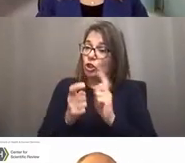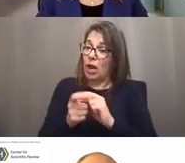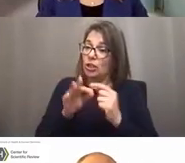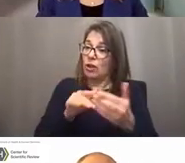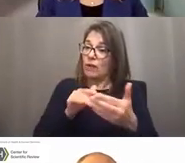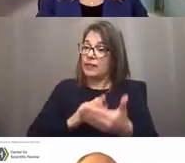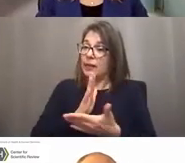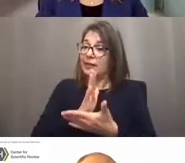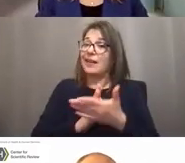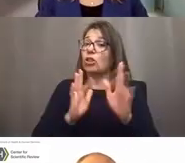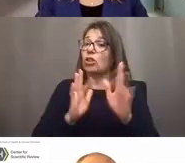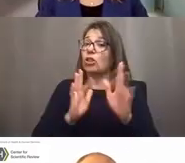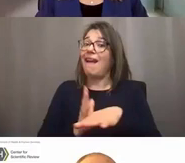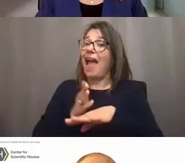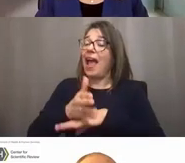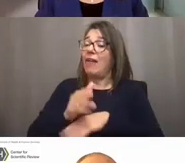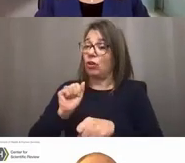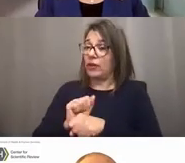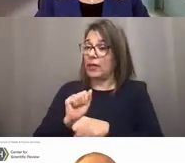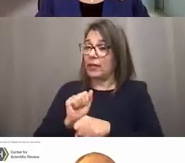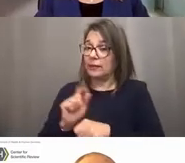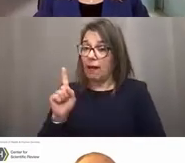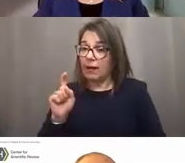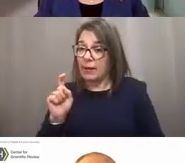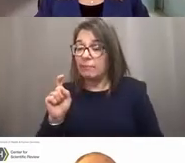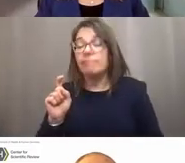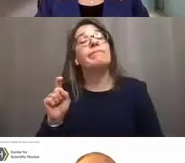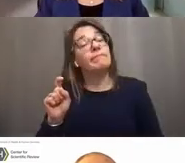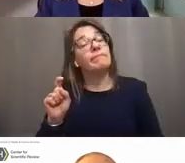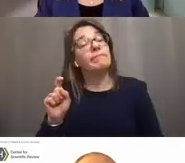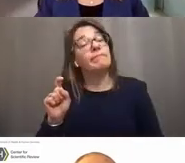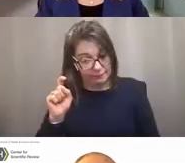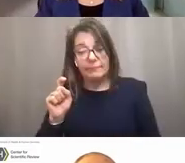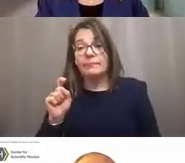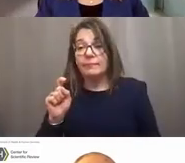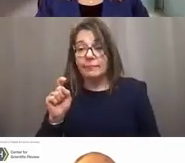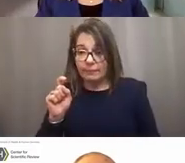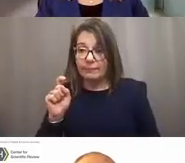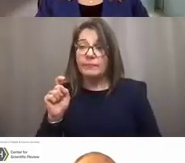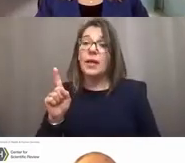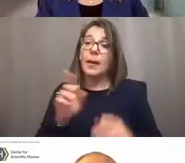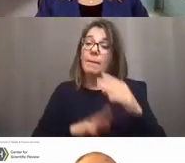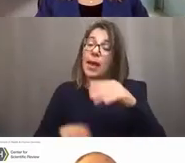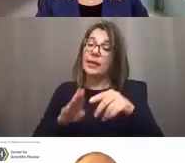after the assignment? It is, based on your rationale,